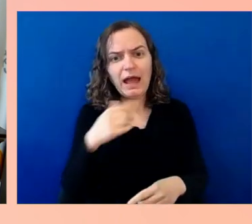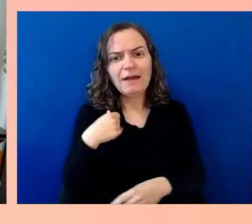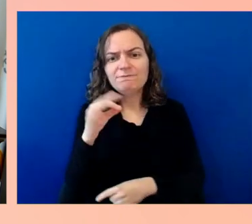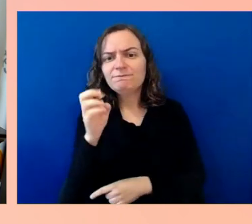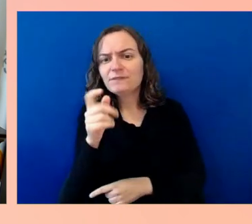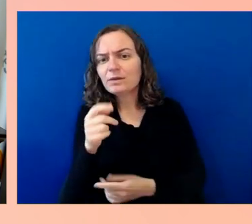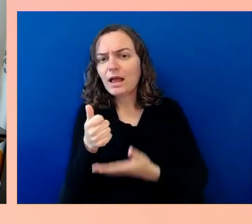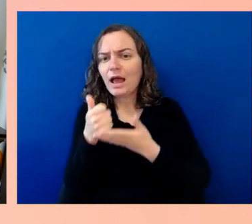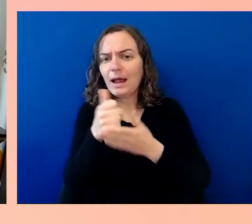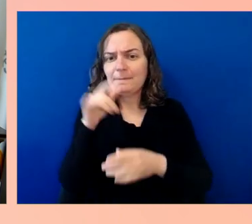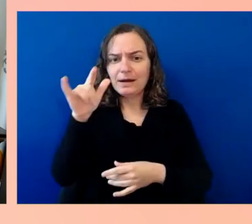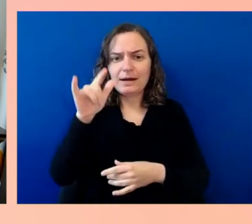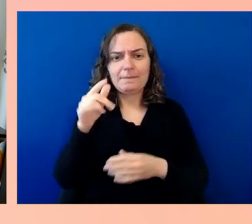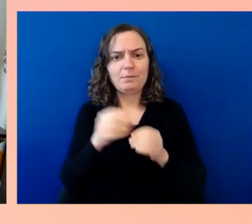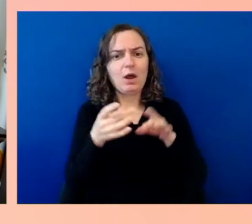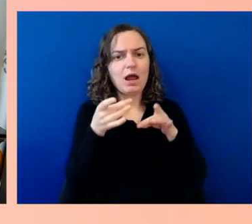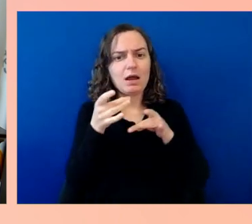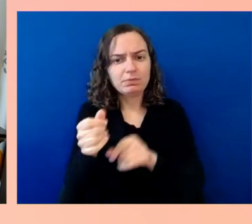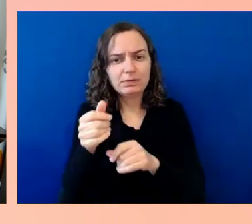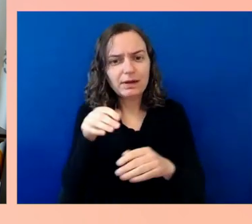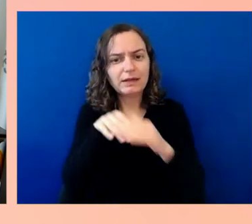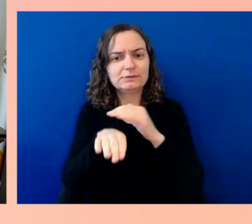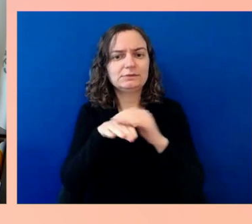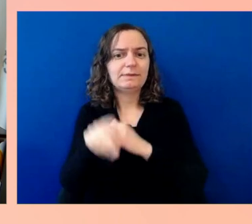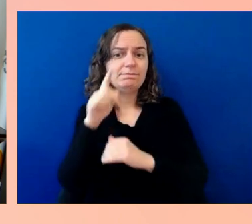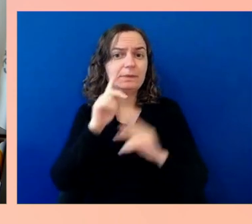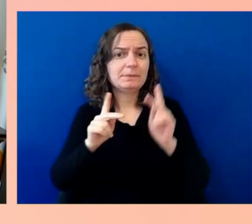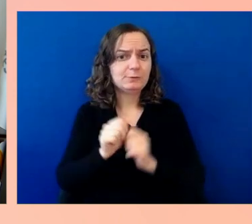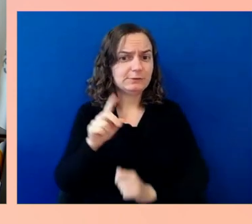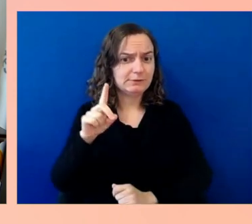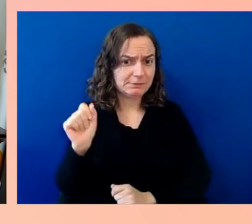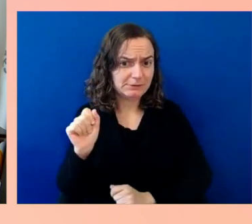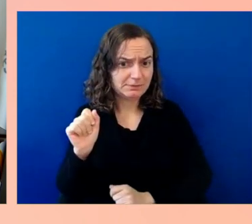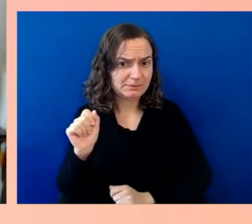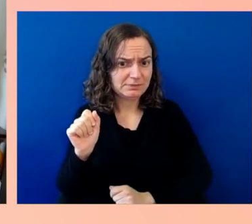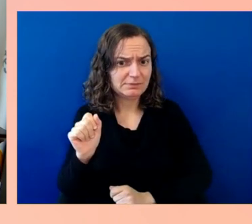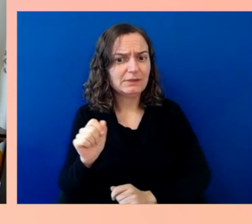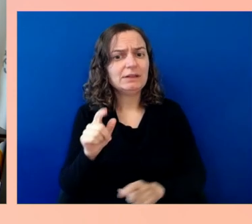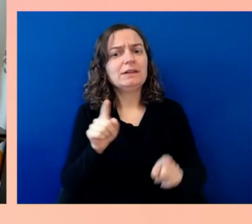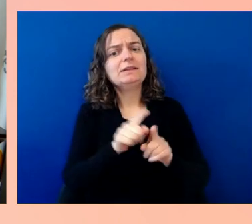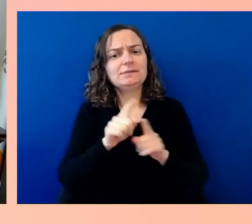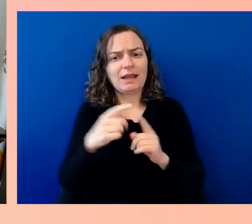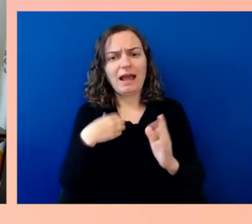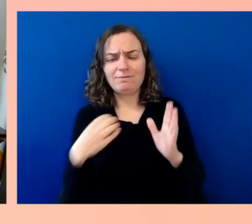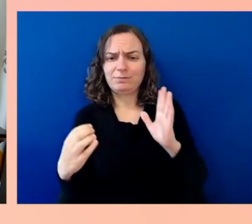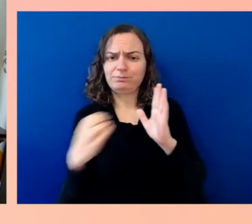There's even a provision in the legislation that requires that someone with a disability